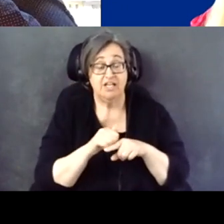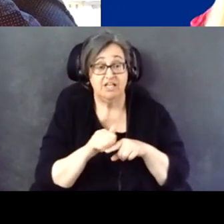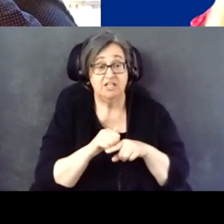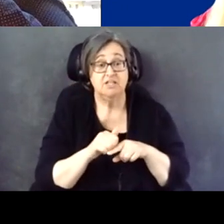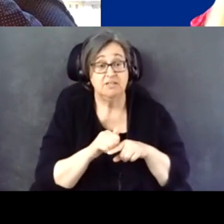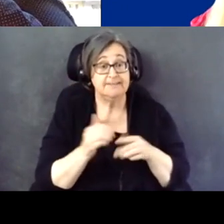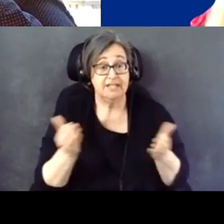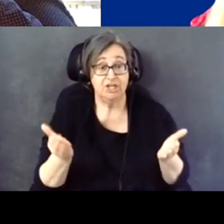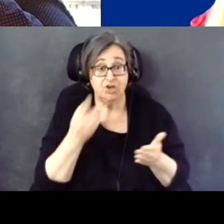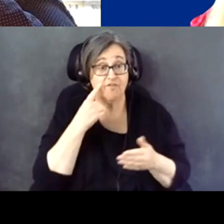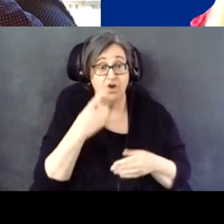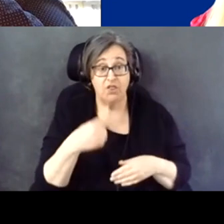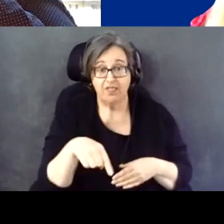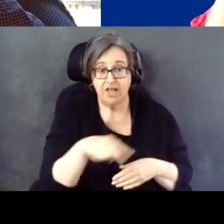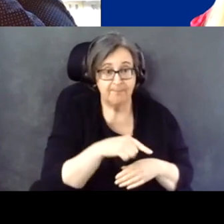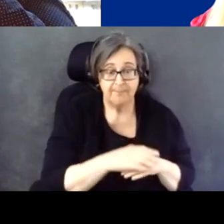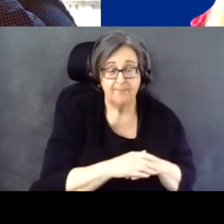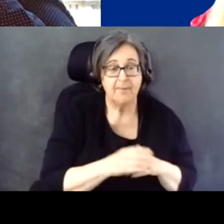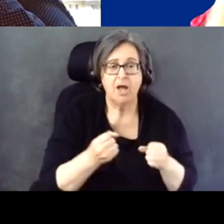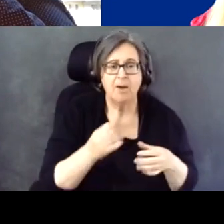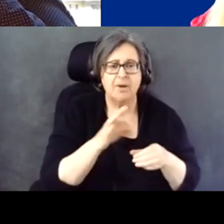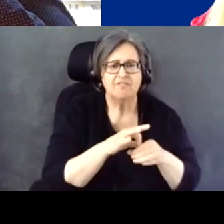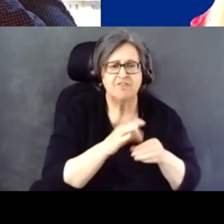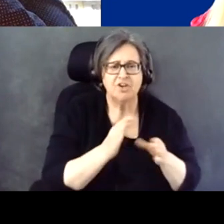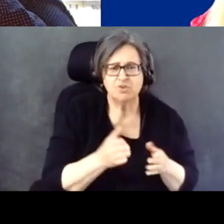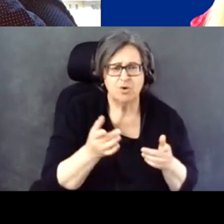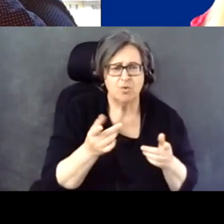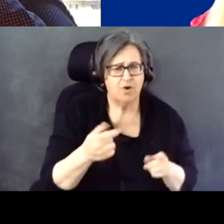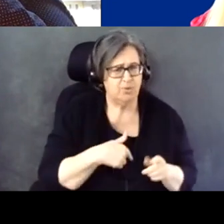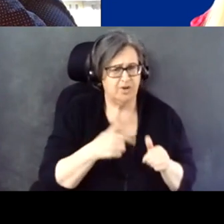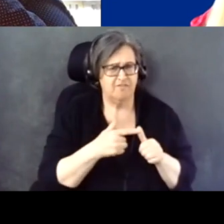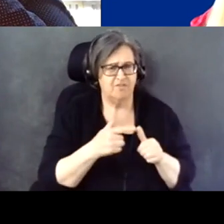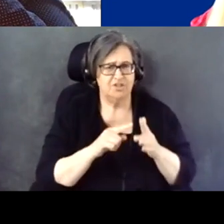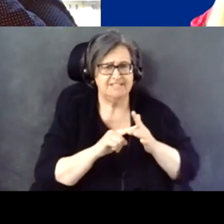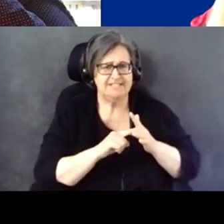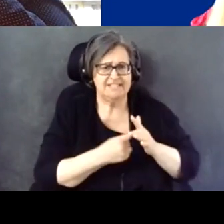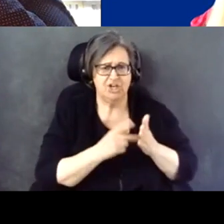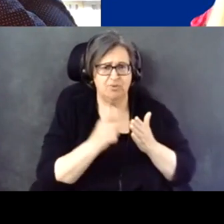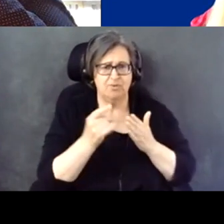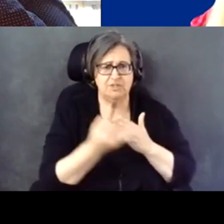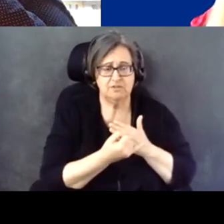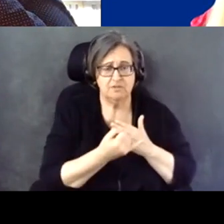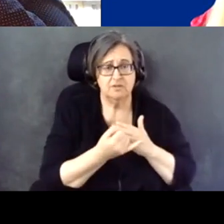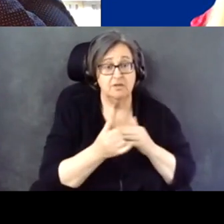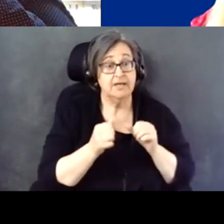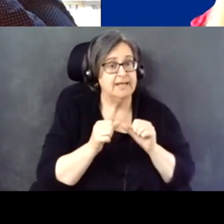A lot of voters when we first started the project, and it continues today, say they